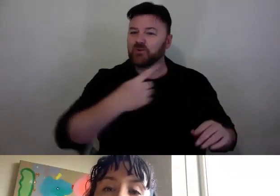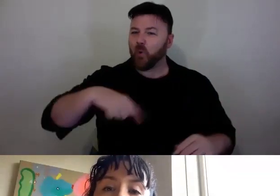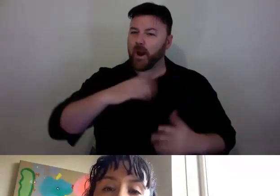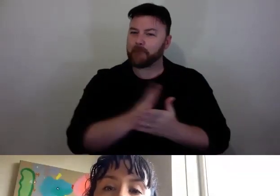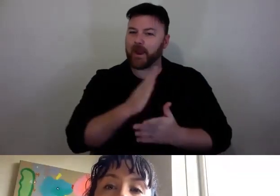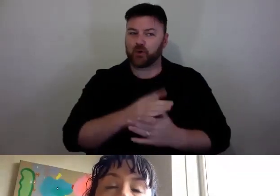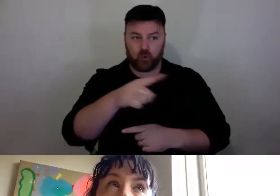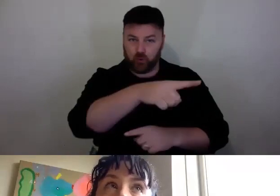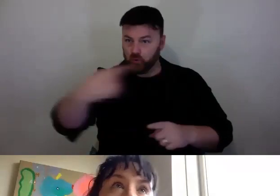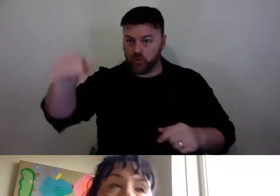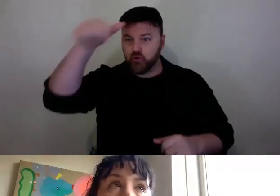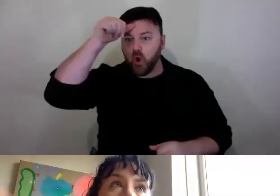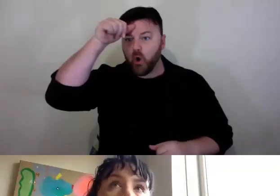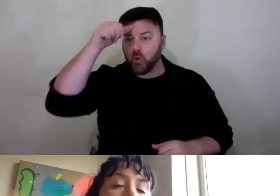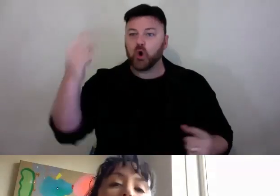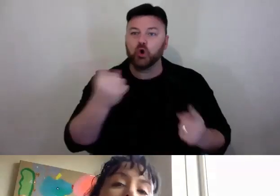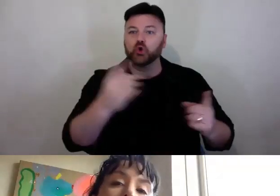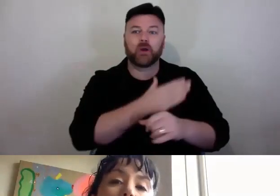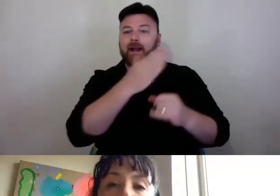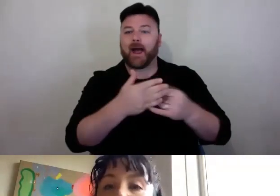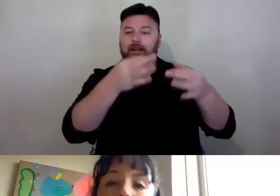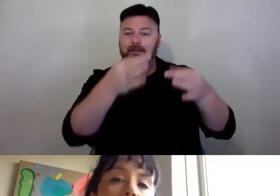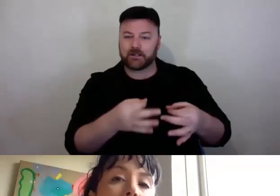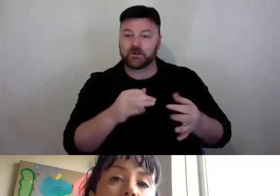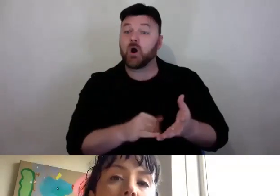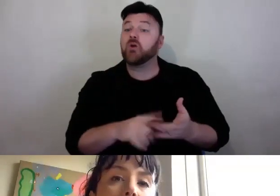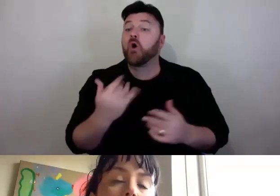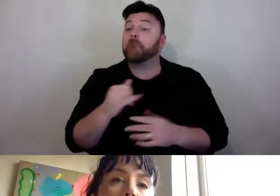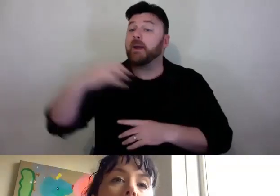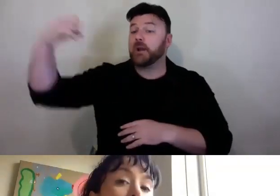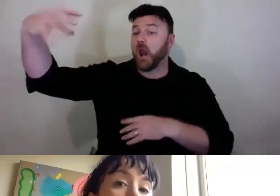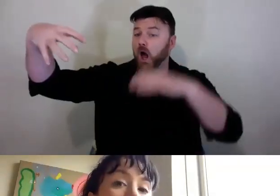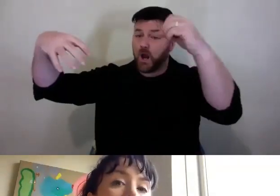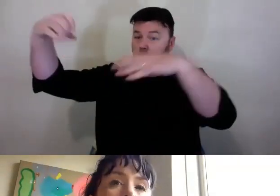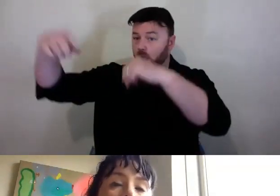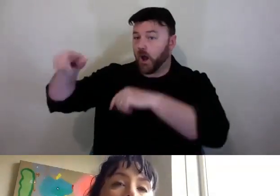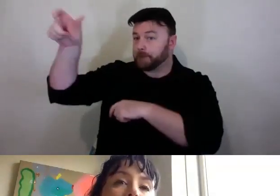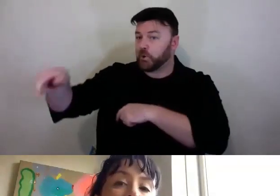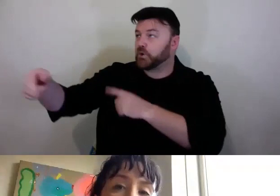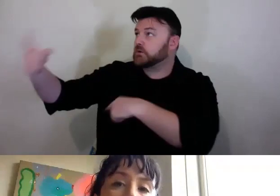Sometimes it is like, so I get asked a request by the lighting designer. I don't know the answer.